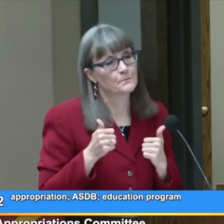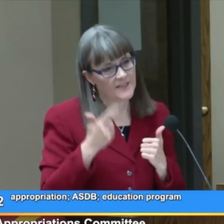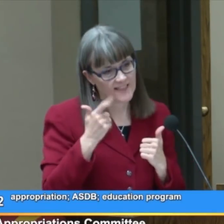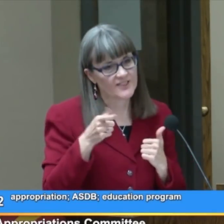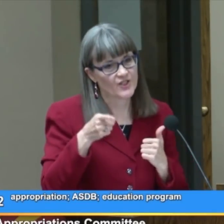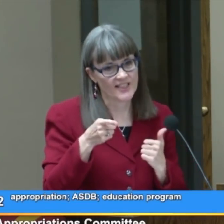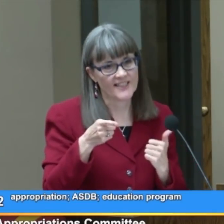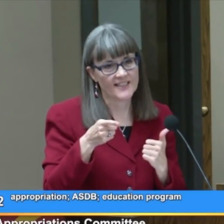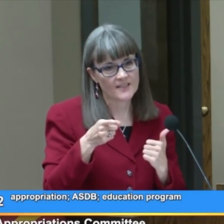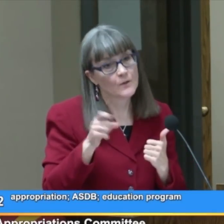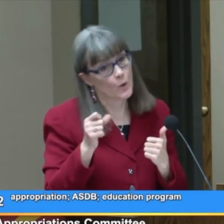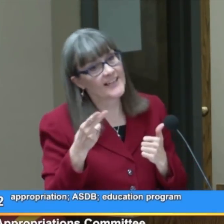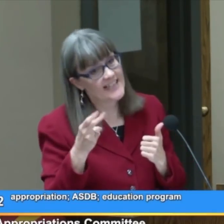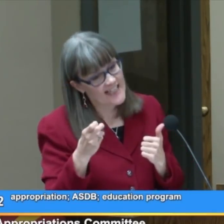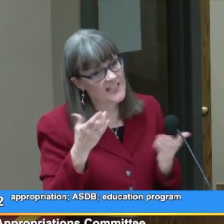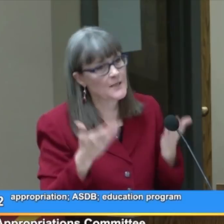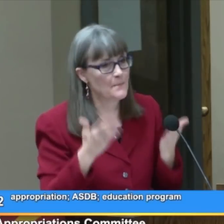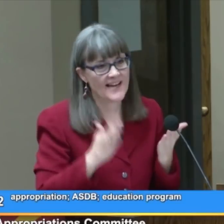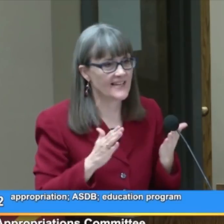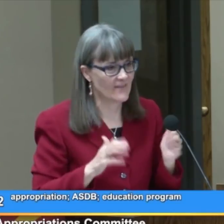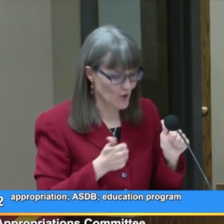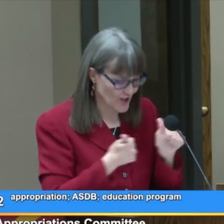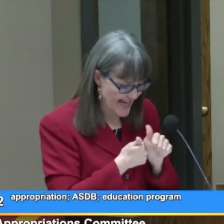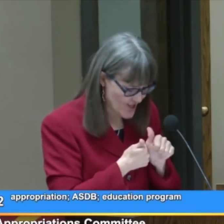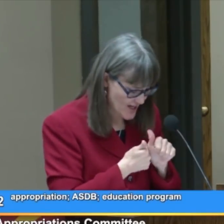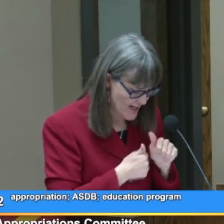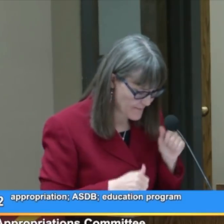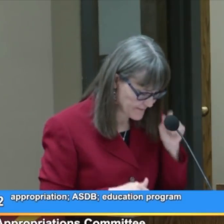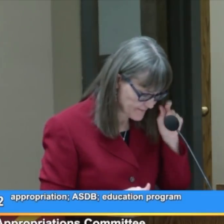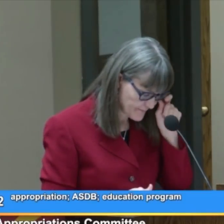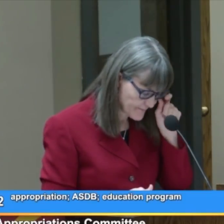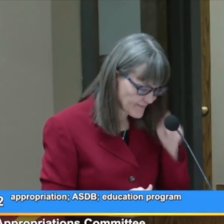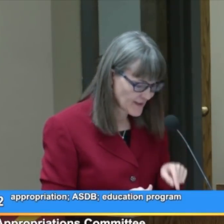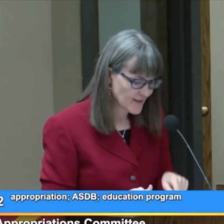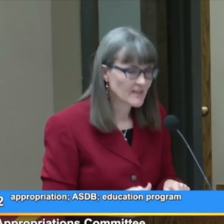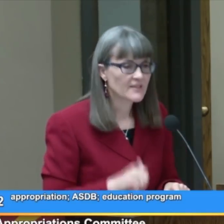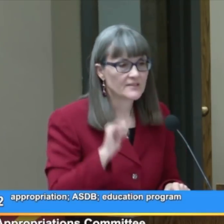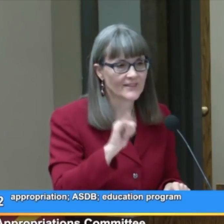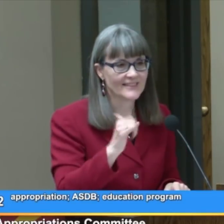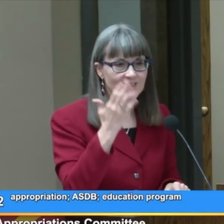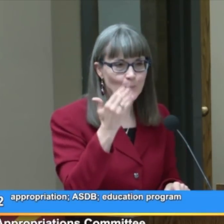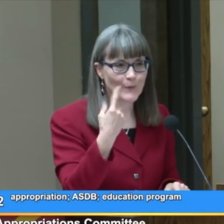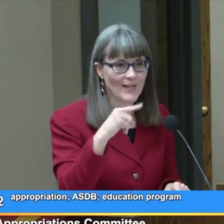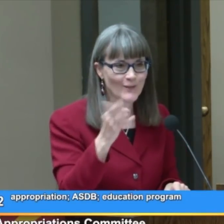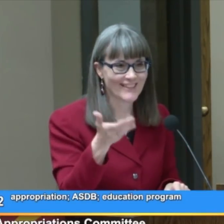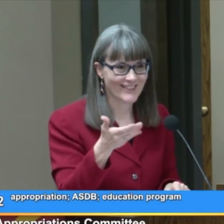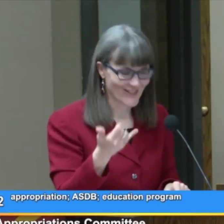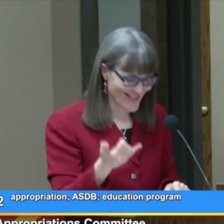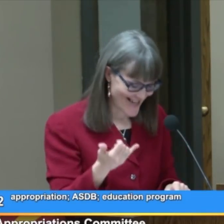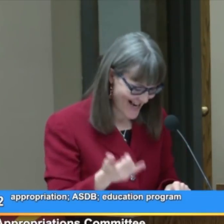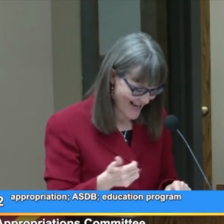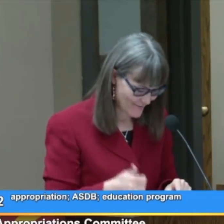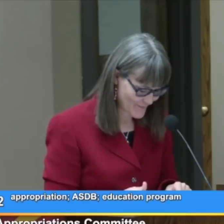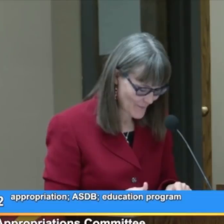because she or he may never catch up. So this is why we're here today.